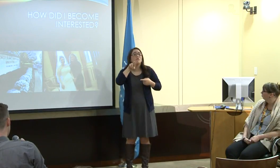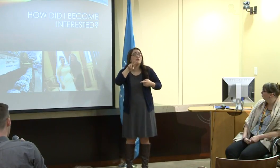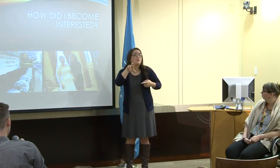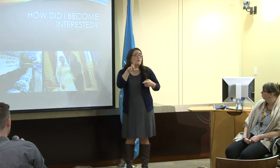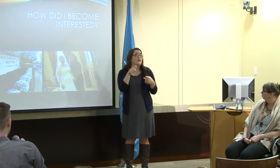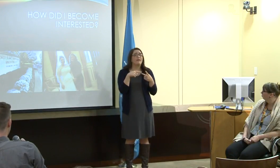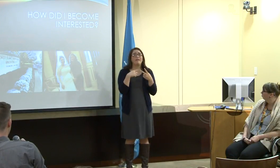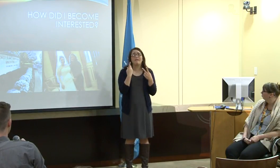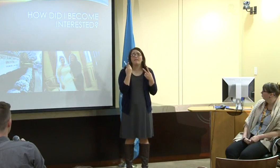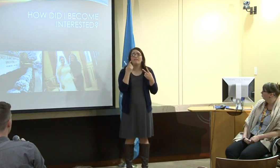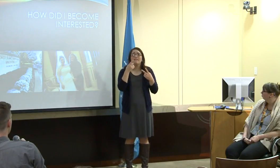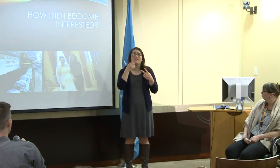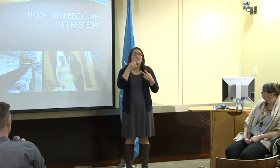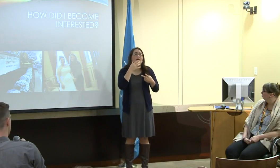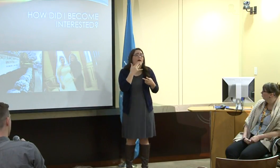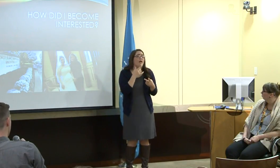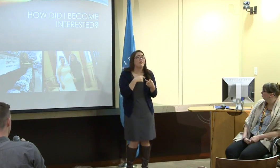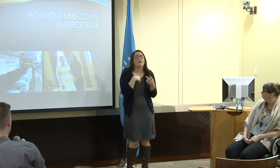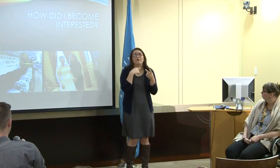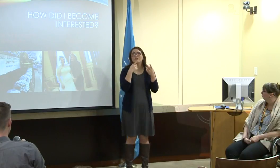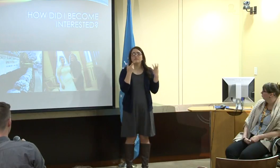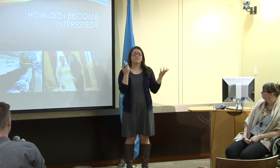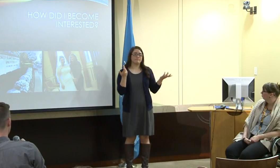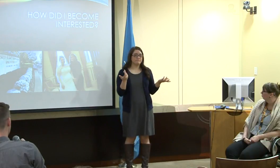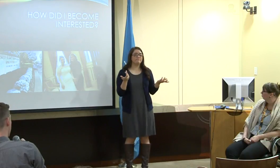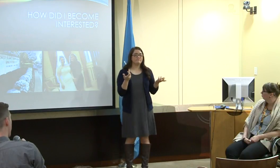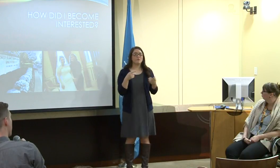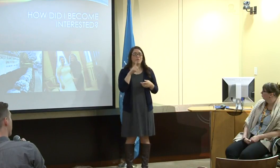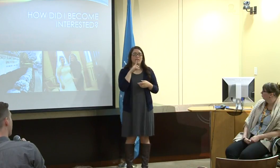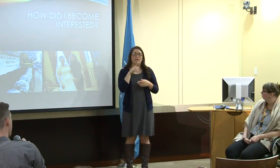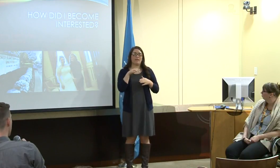But I was able to watch and be exposed to some of the letters,